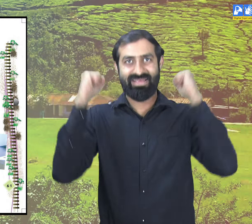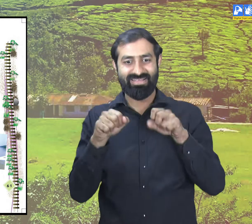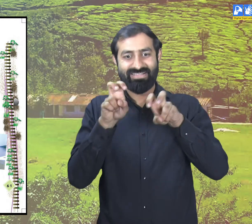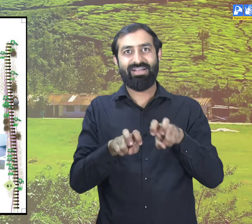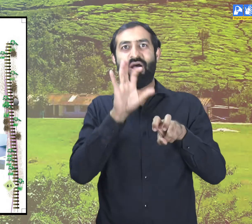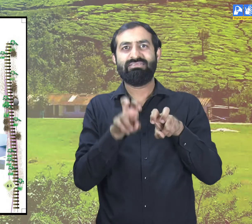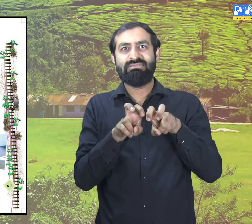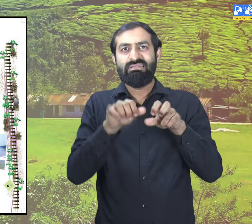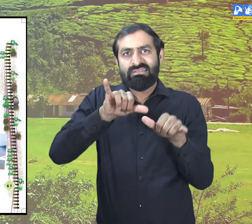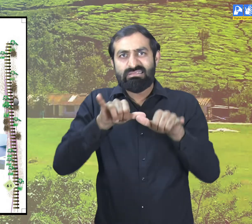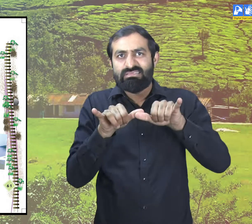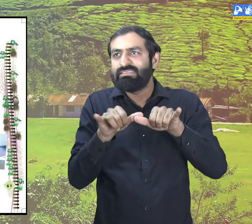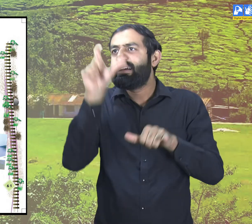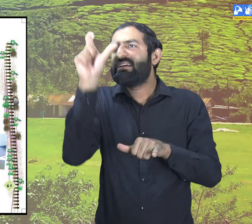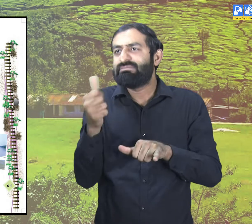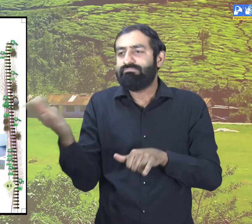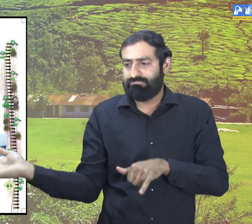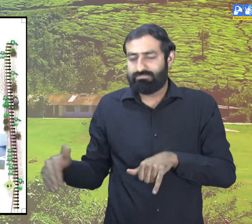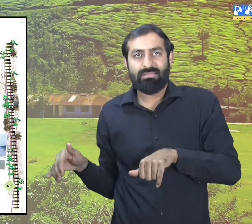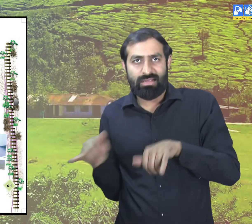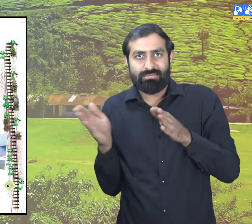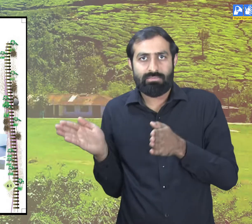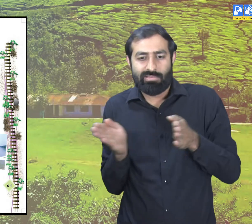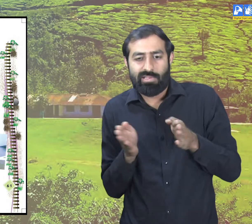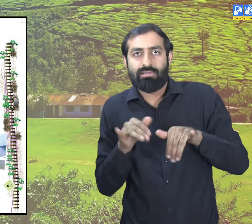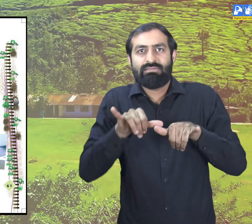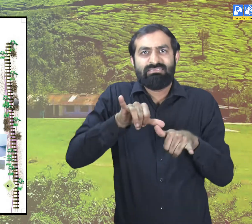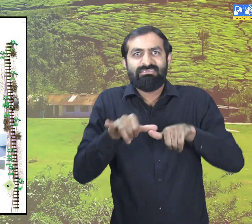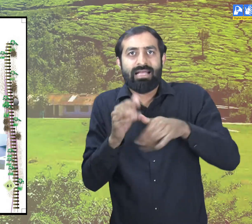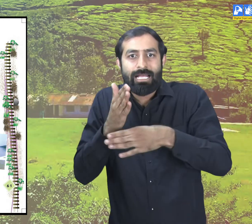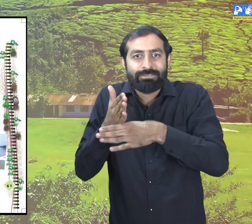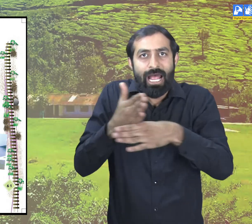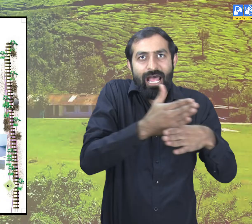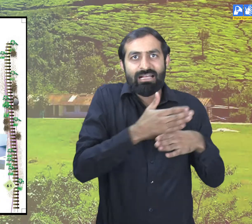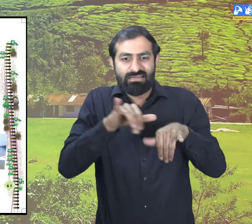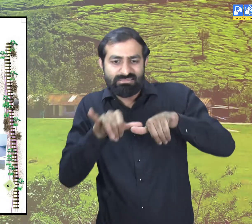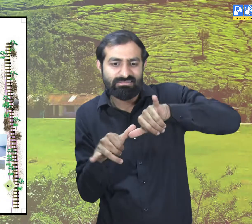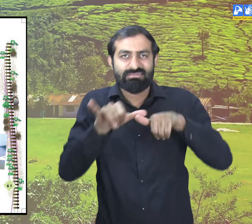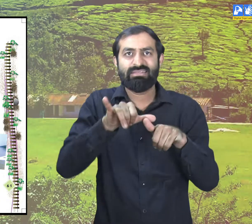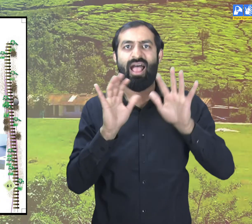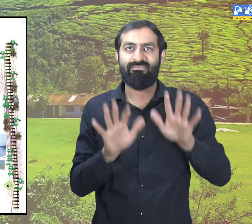People were sharing the seats.